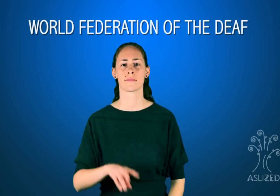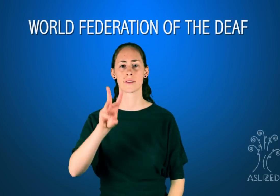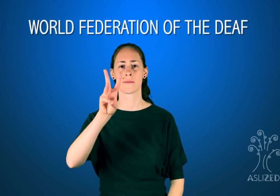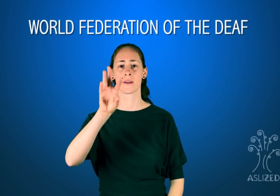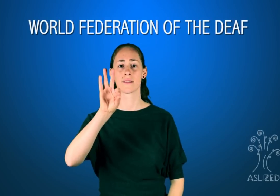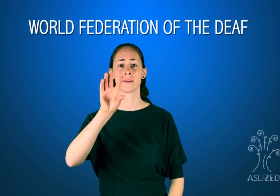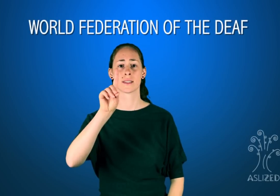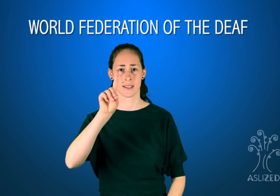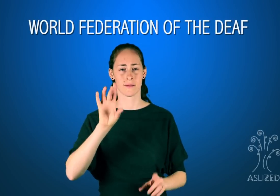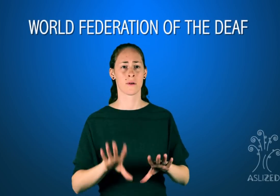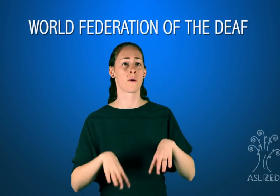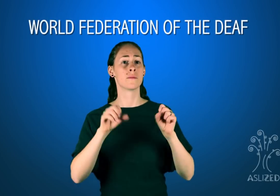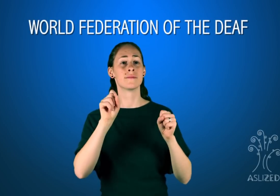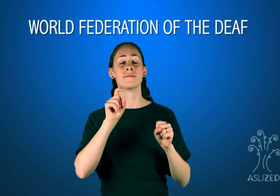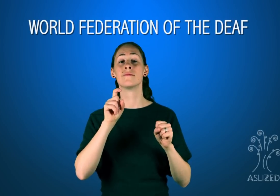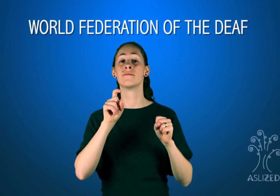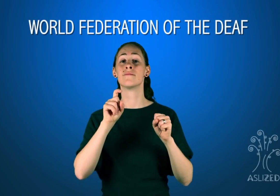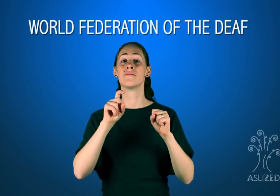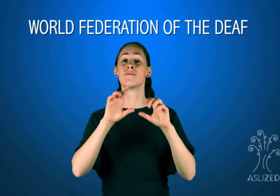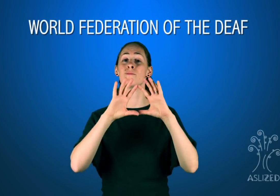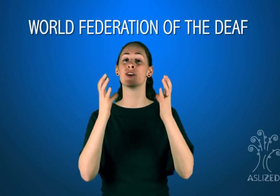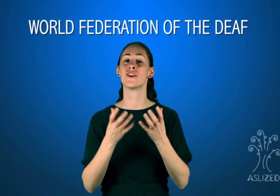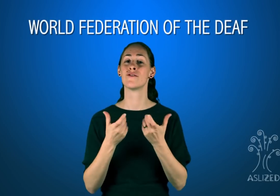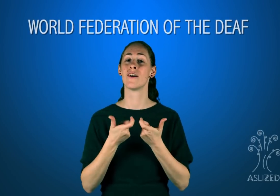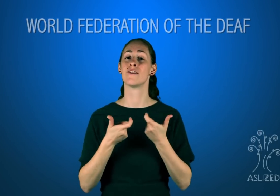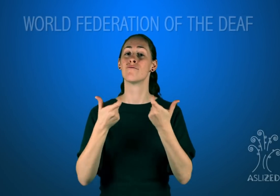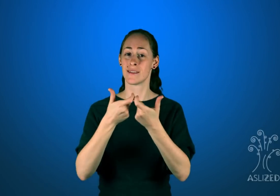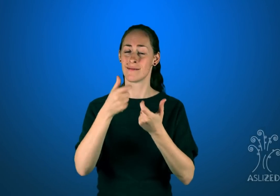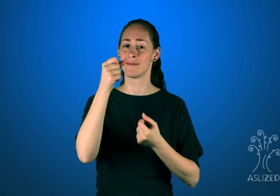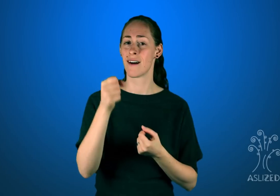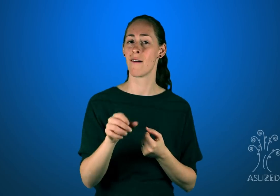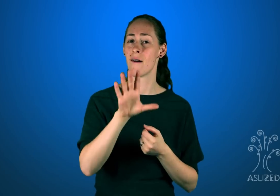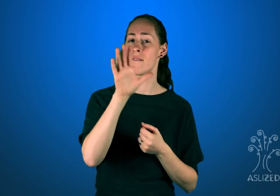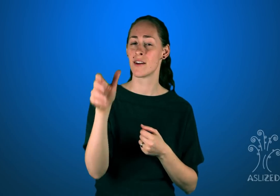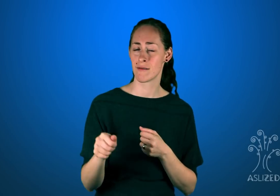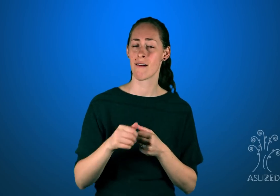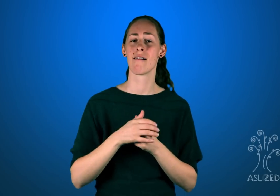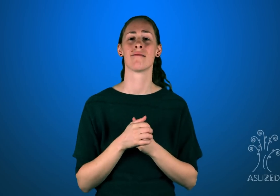The World Federation of the Deaf hosted a World Congress in South Africa, called the Global Deaf